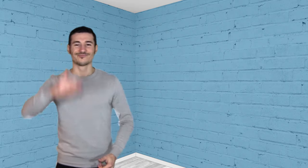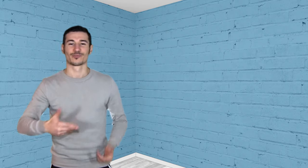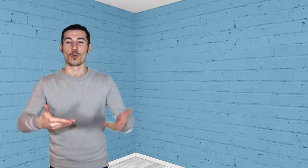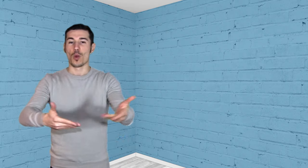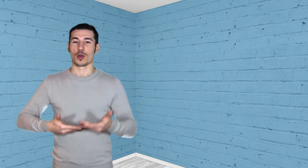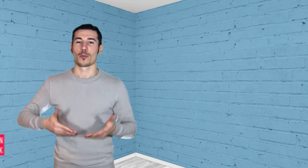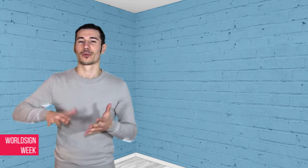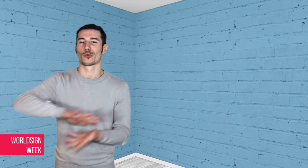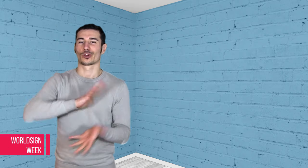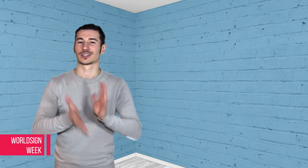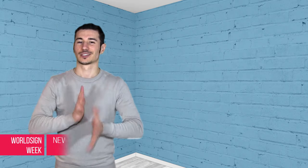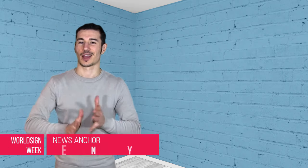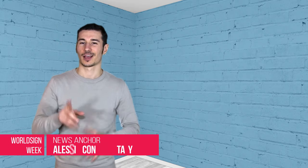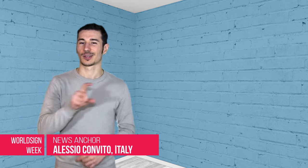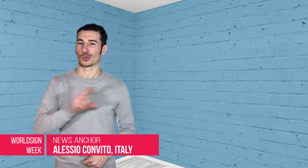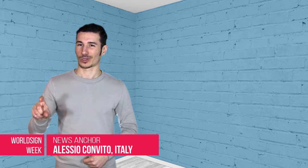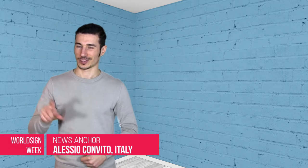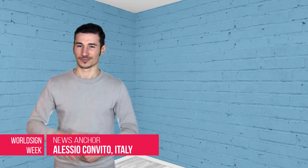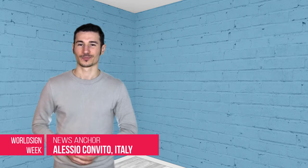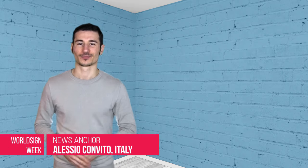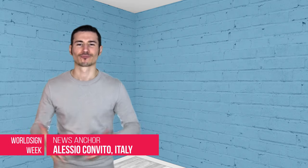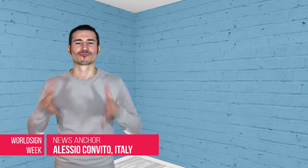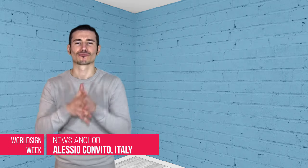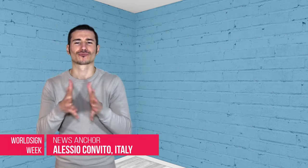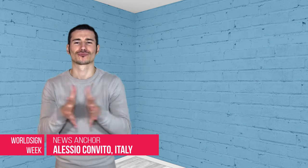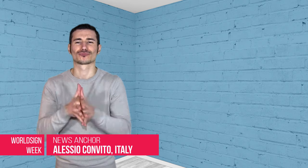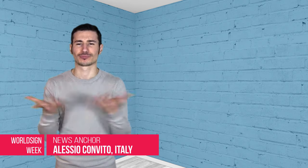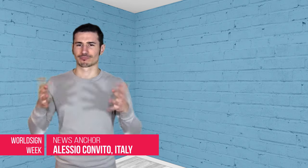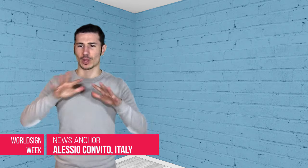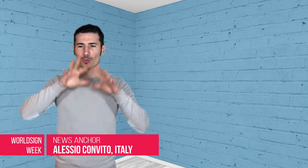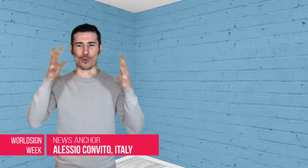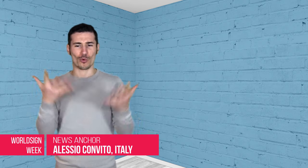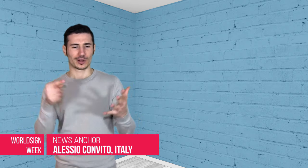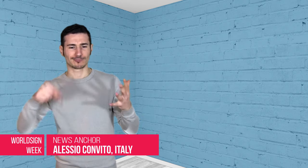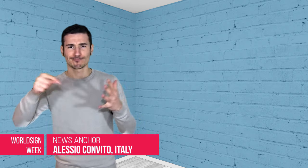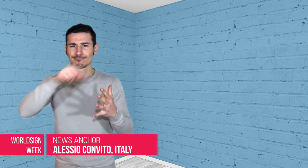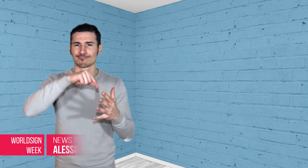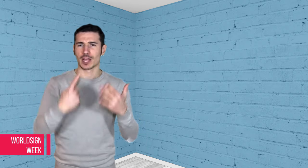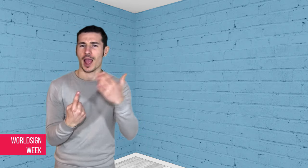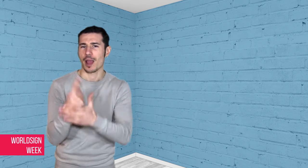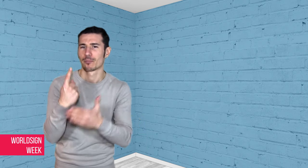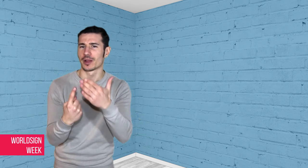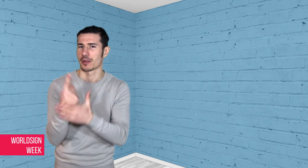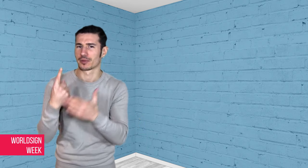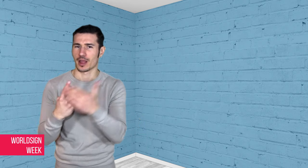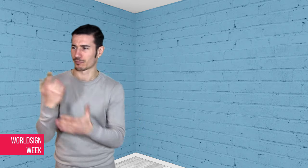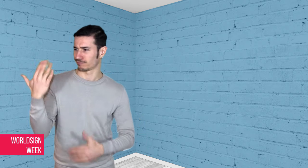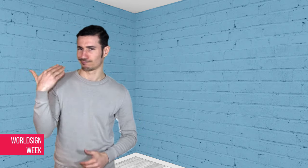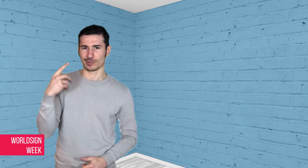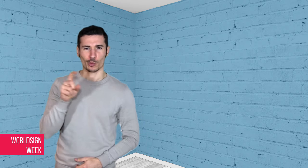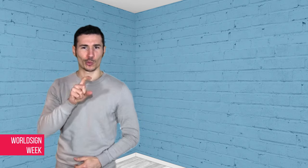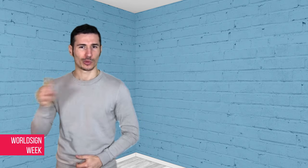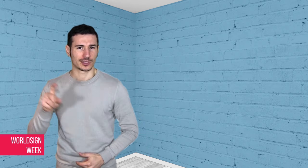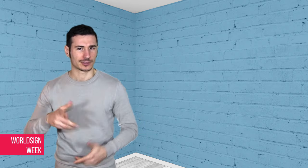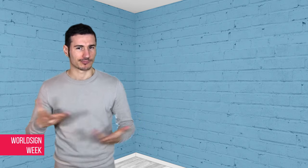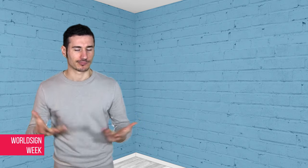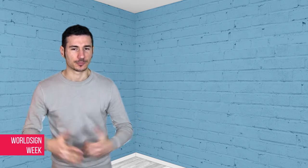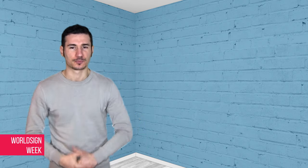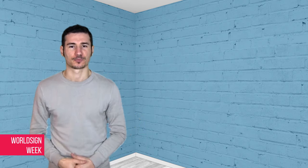Alessio: WorldSign Week. News that happened around the world during the past week.